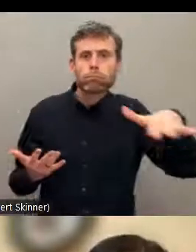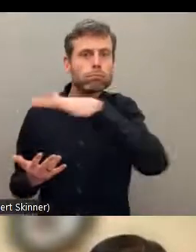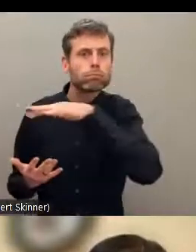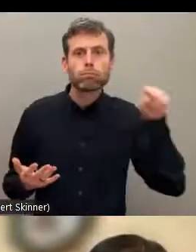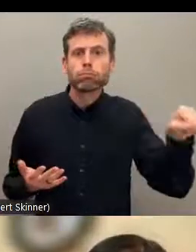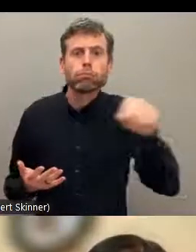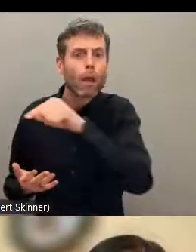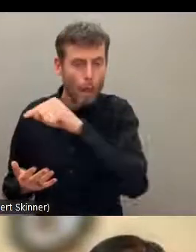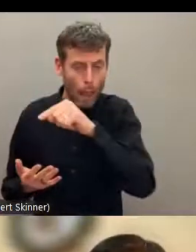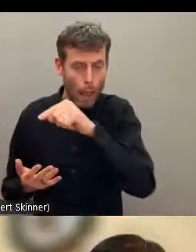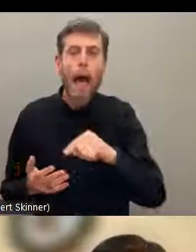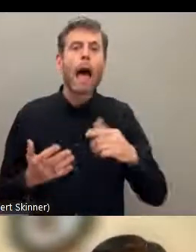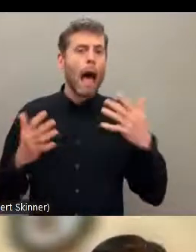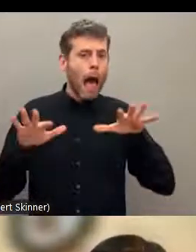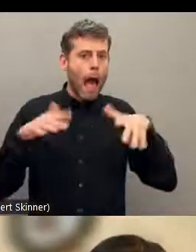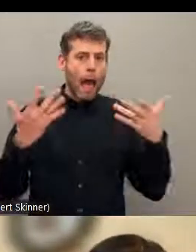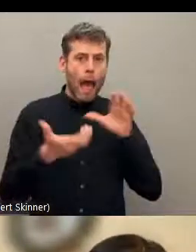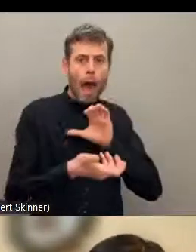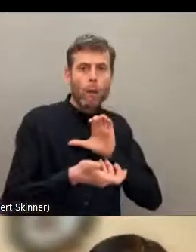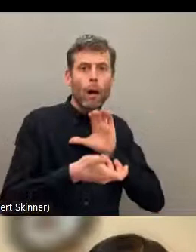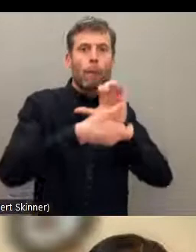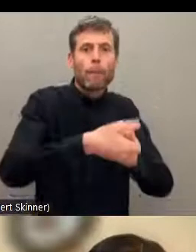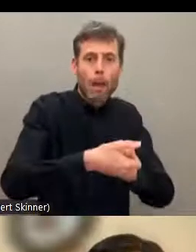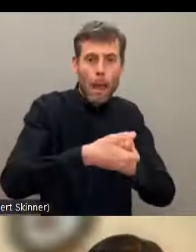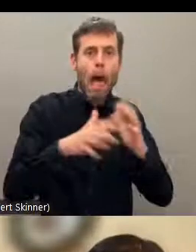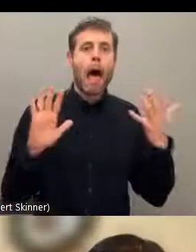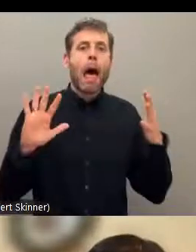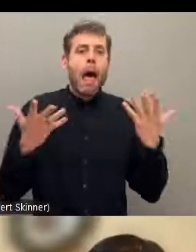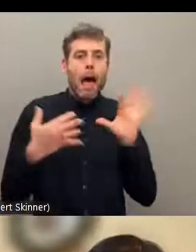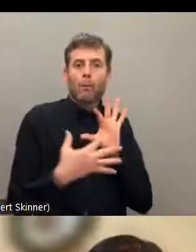is urgent to all the member